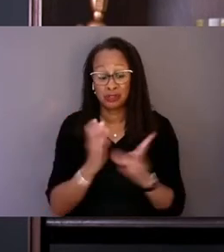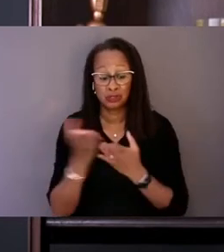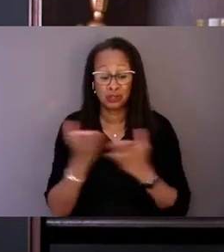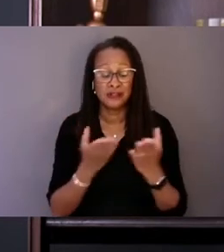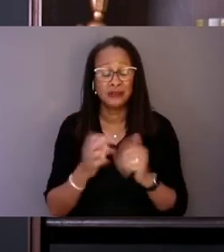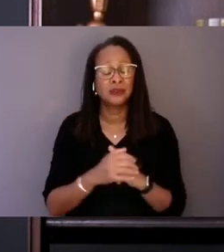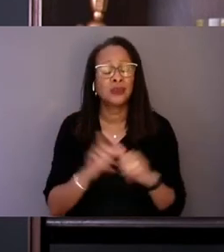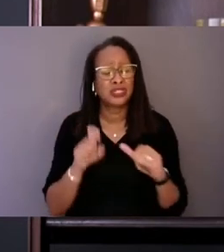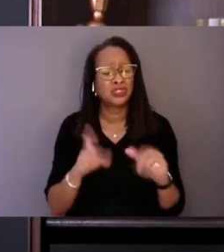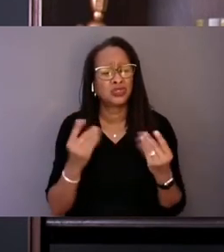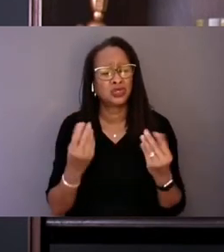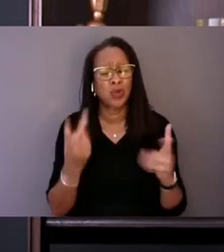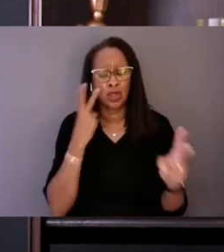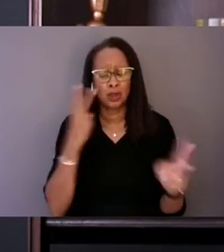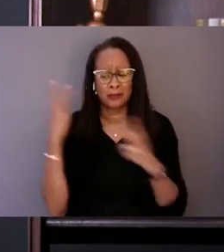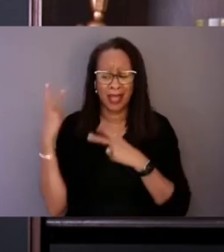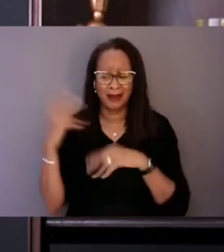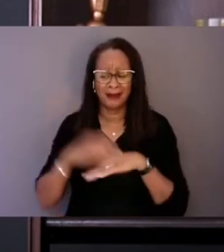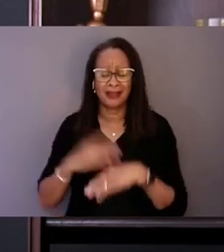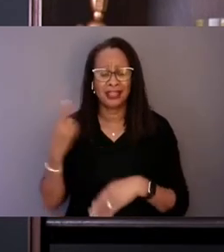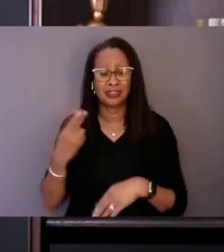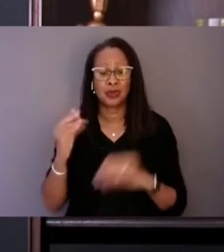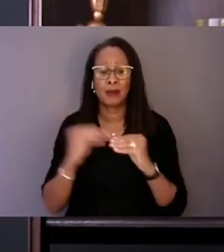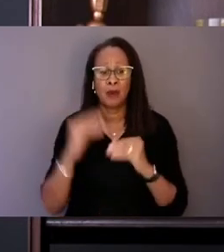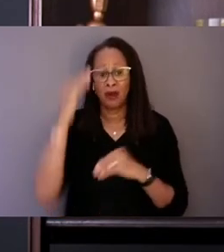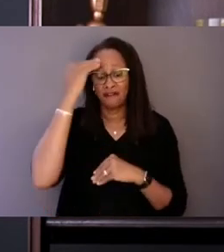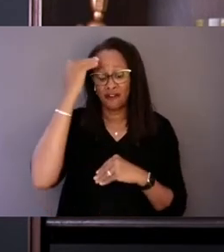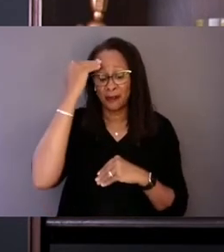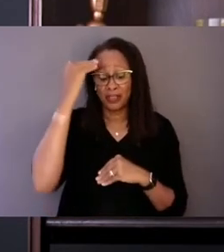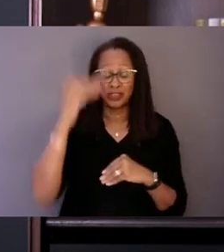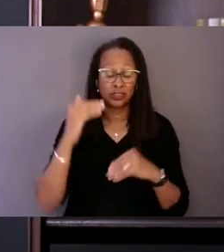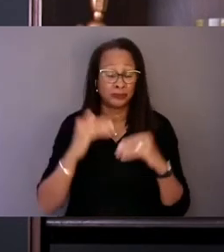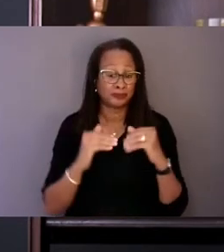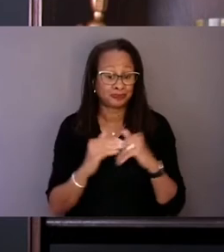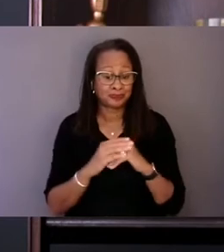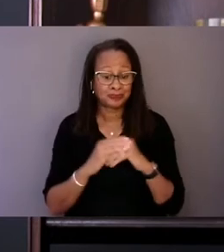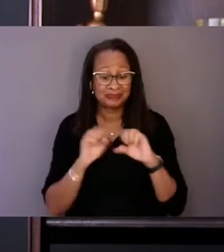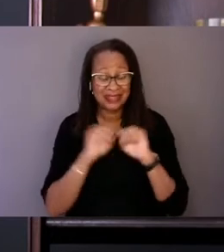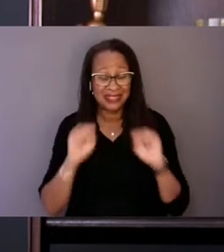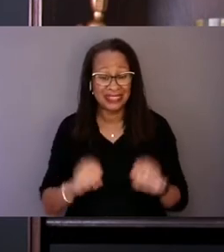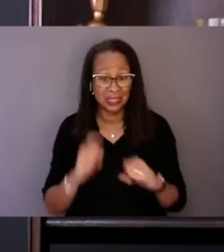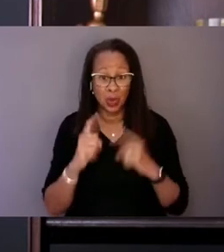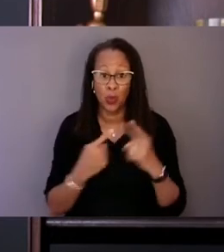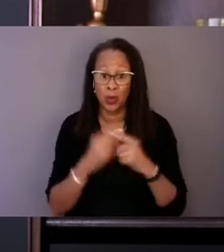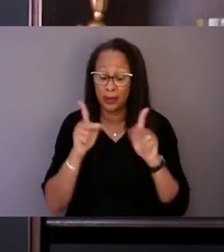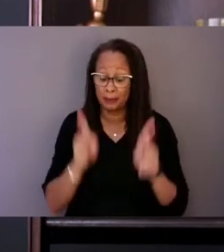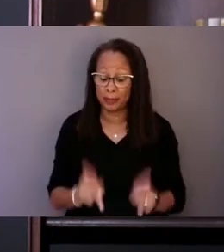of a much more familiar emergency infrastructure. When someone has a medical emergency and they call 9-1-1,